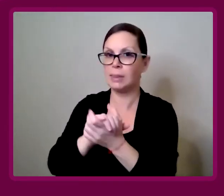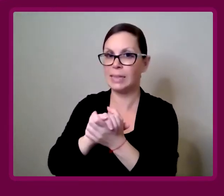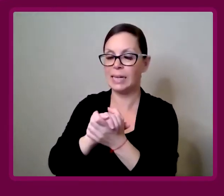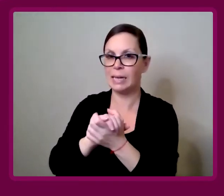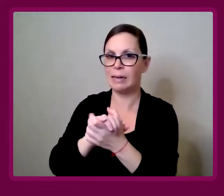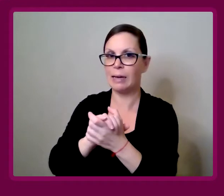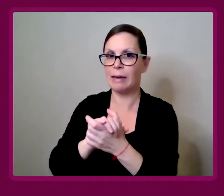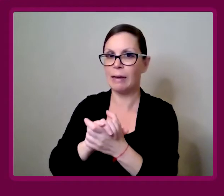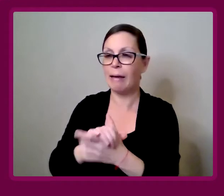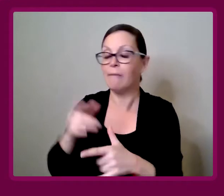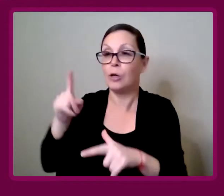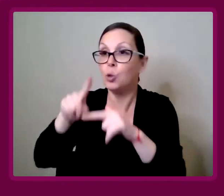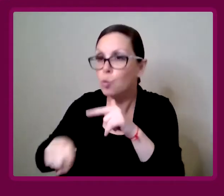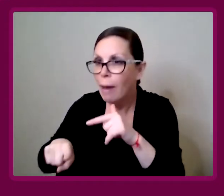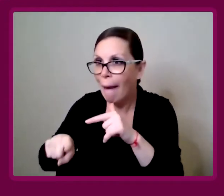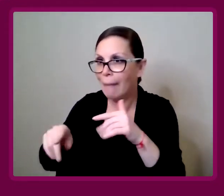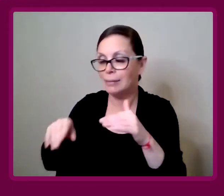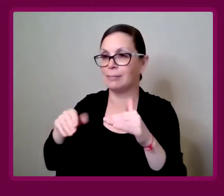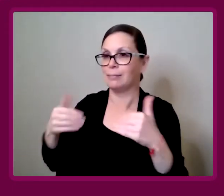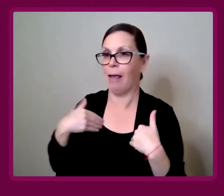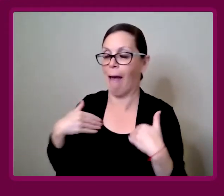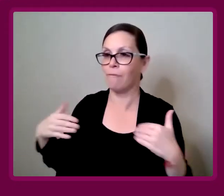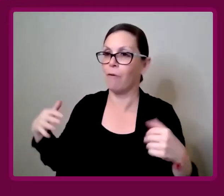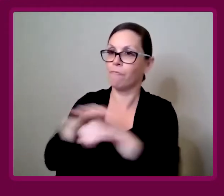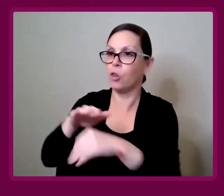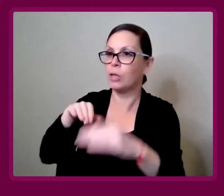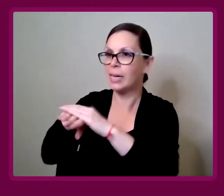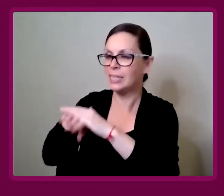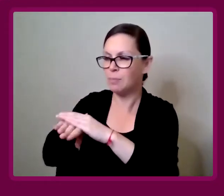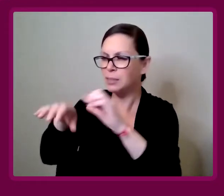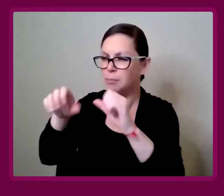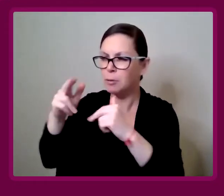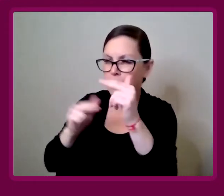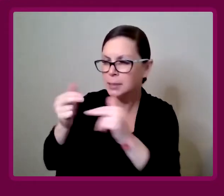people, I don't believe you can have a fully accessible building or space.